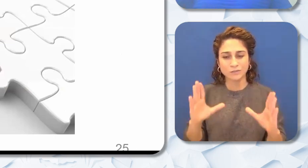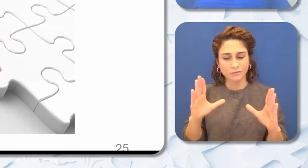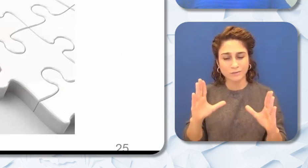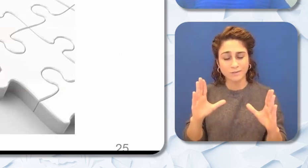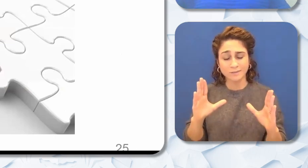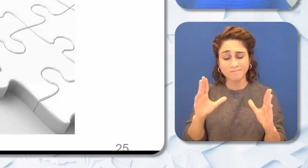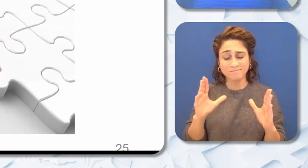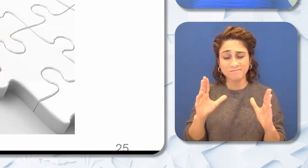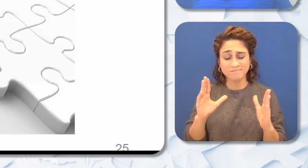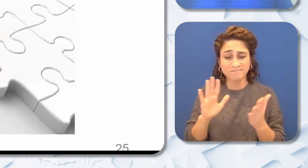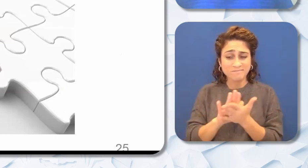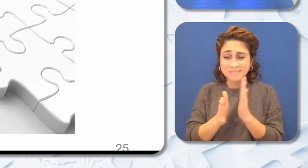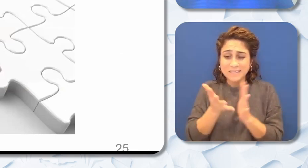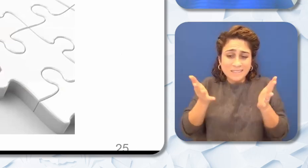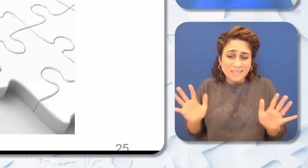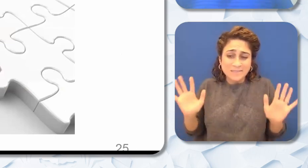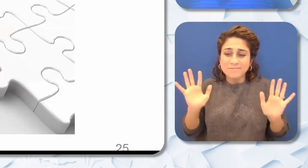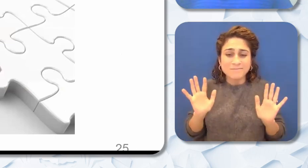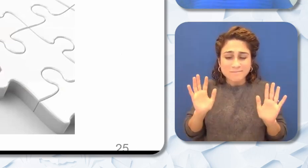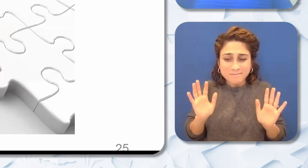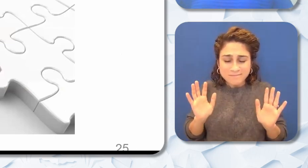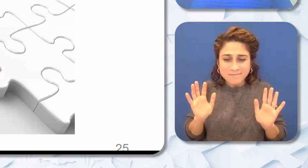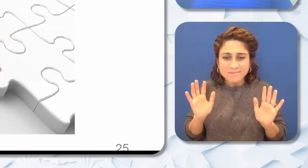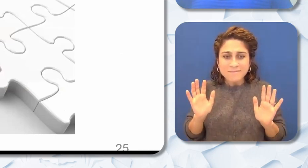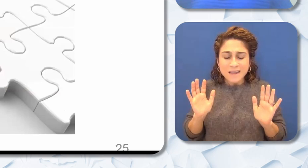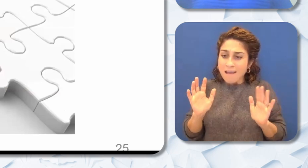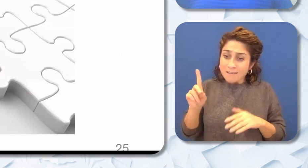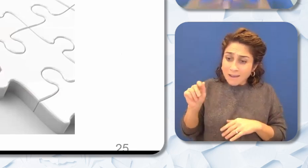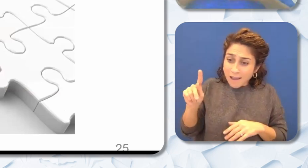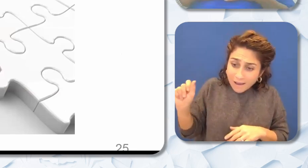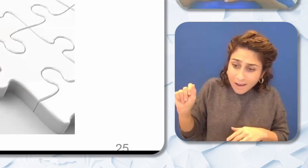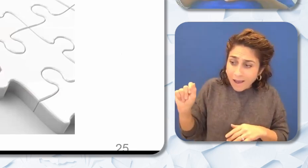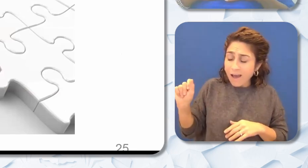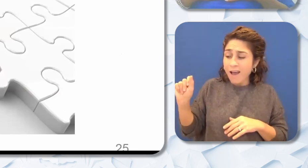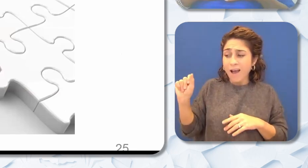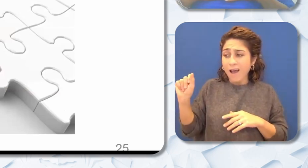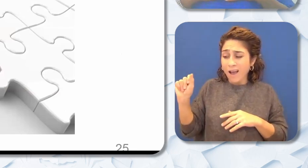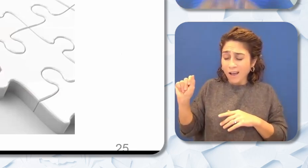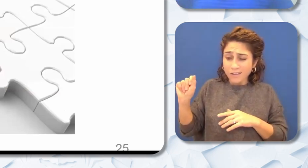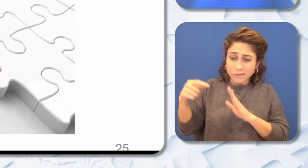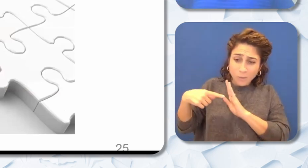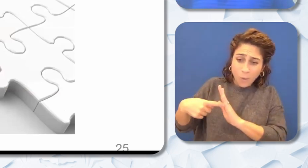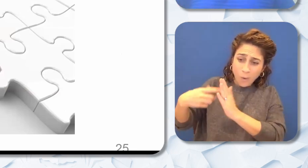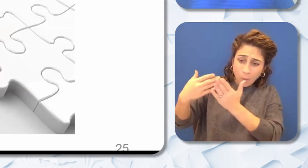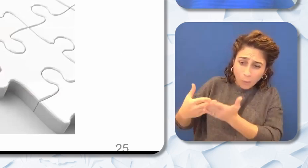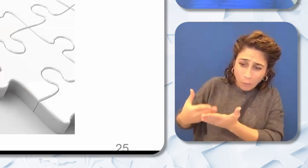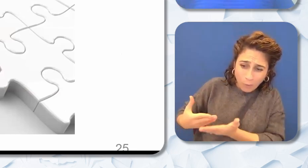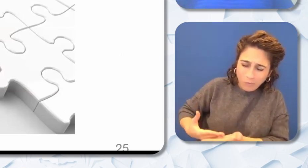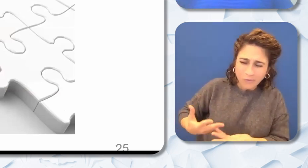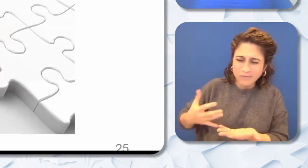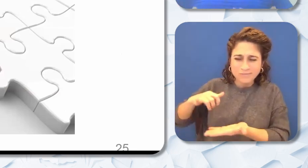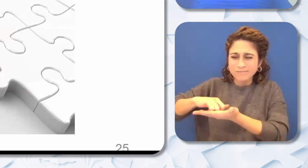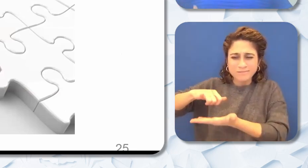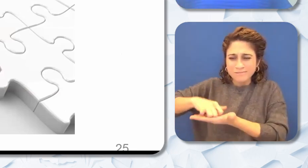No quantitative data can effectively explain the value of us. To those that do not understand the